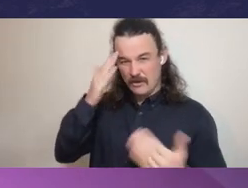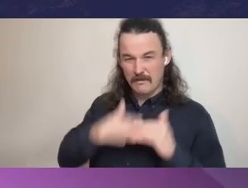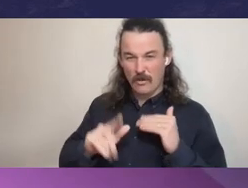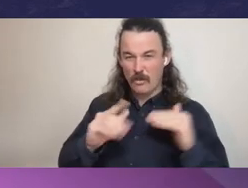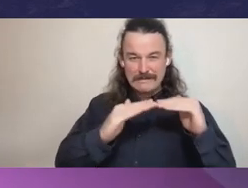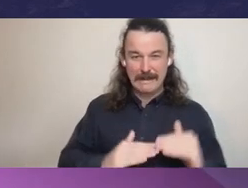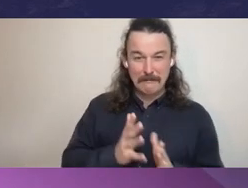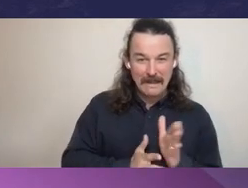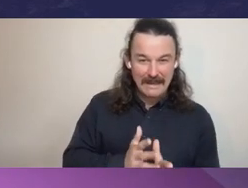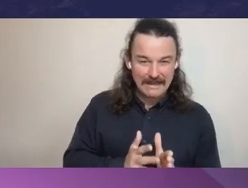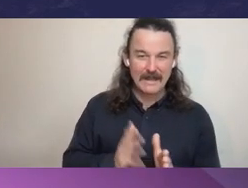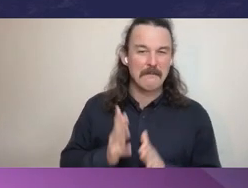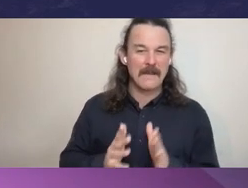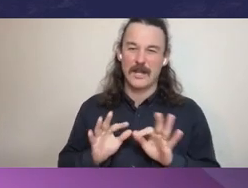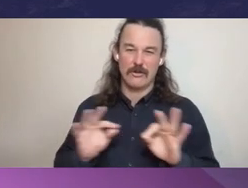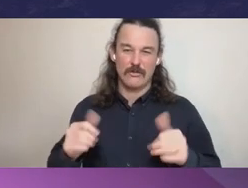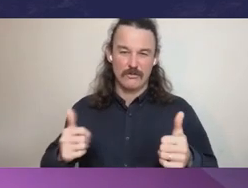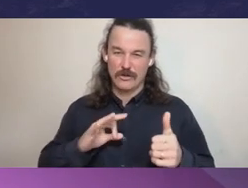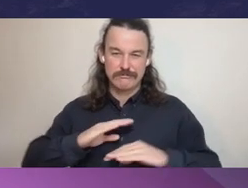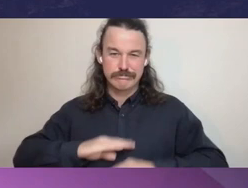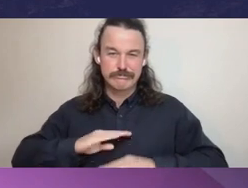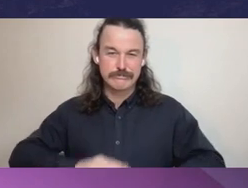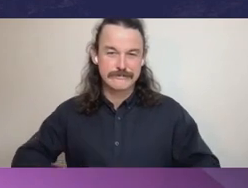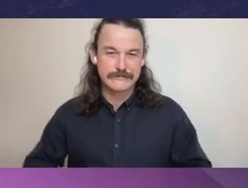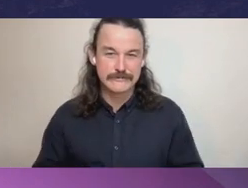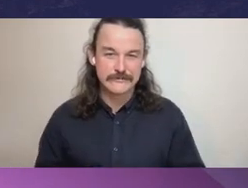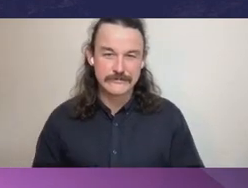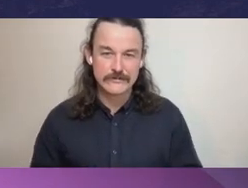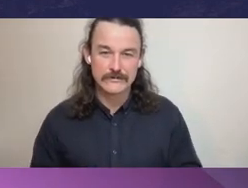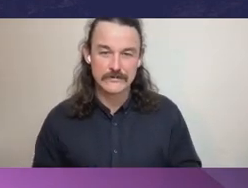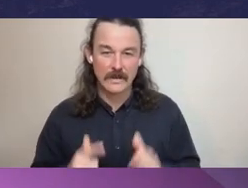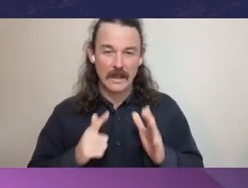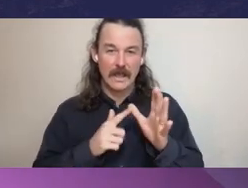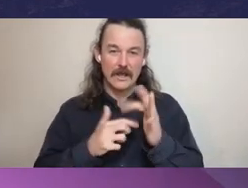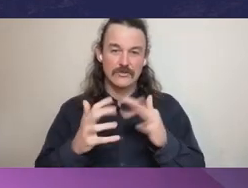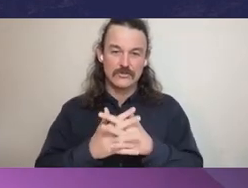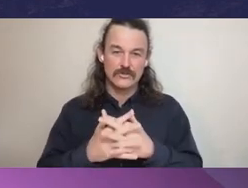Auditor-General Greaves: [Illegilble] go come back there and I referred earlier to the updated VPSC guidelines